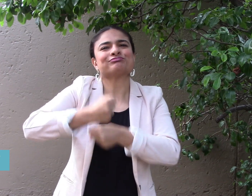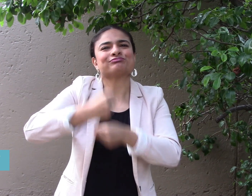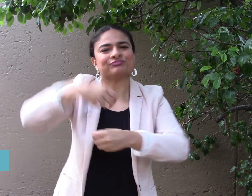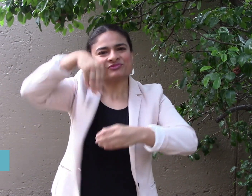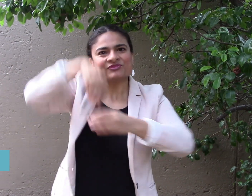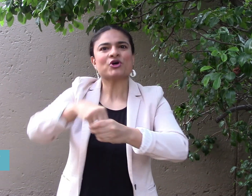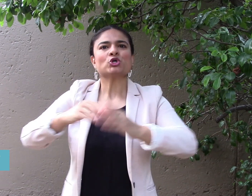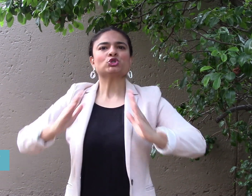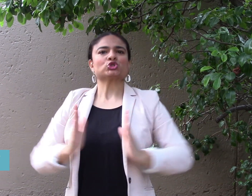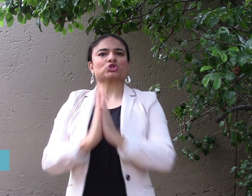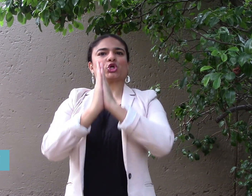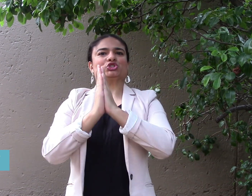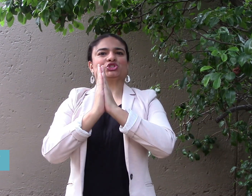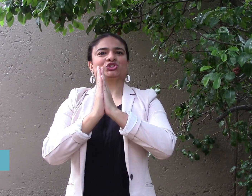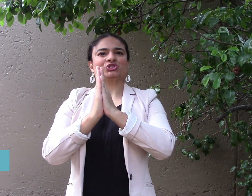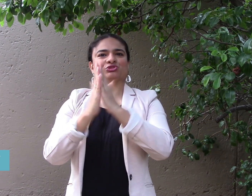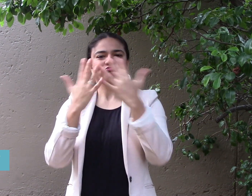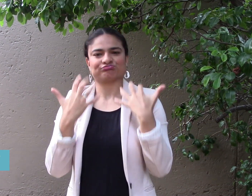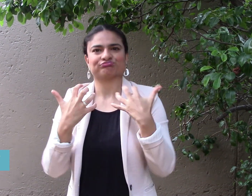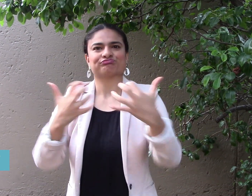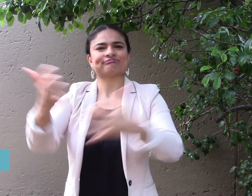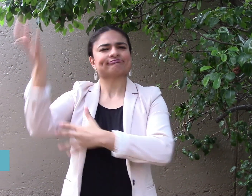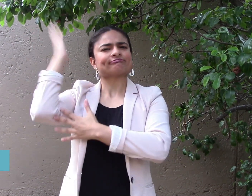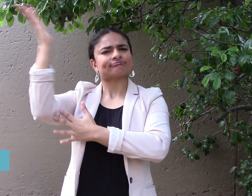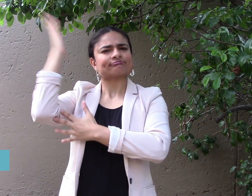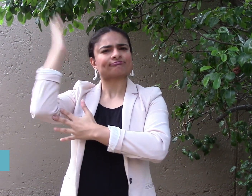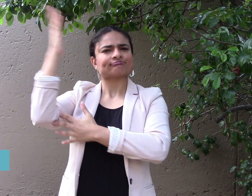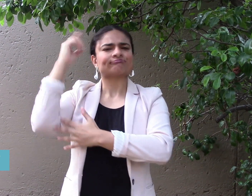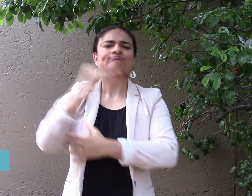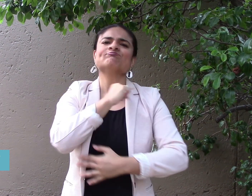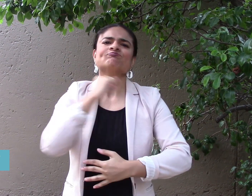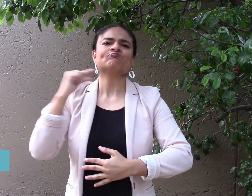They preach to a hearing audience,